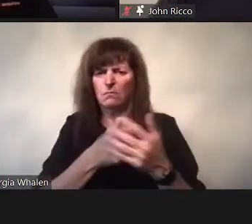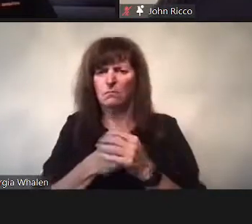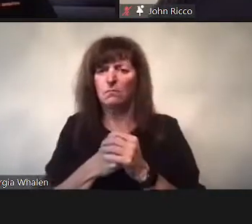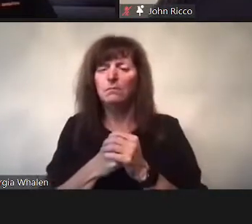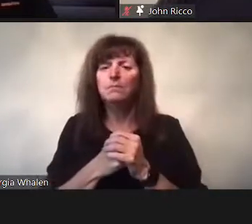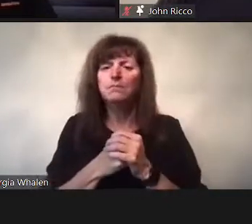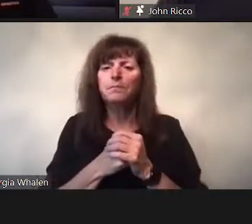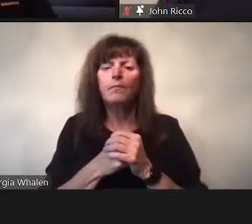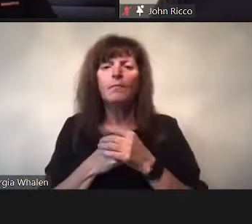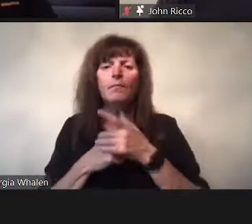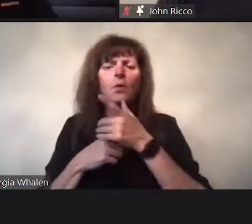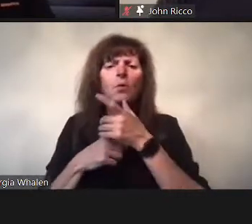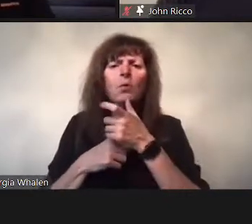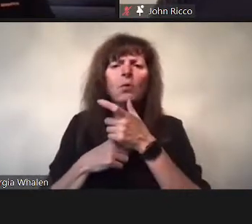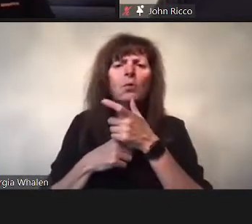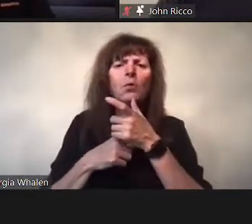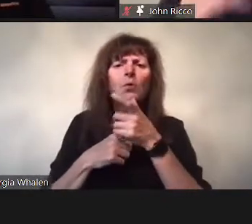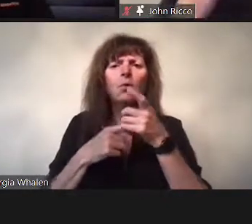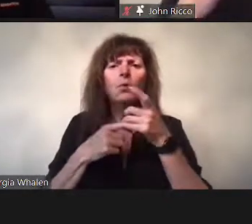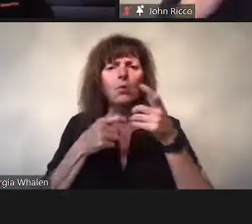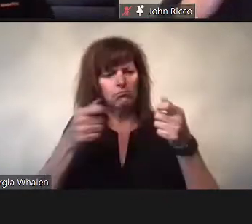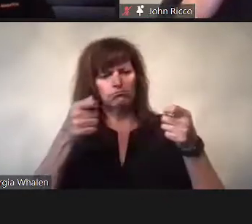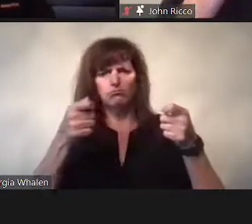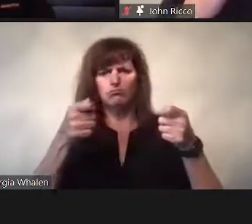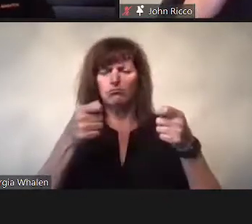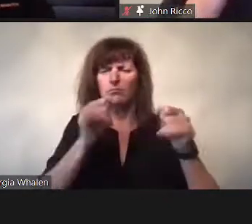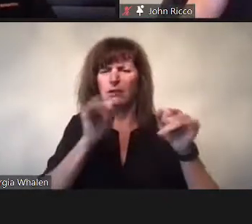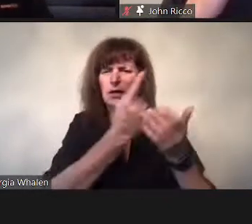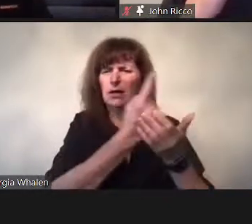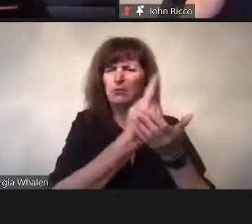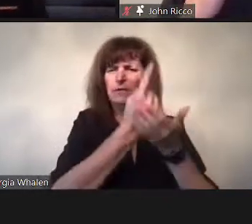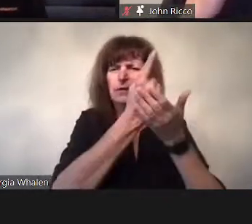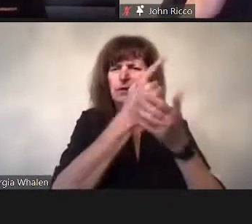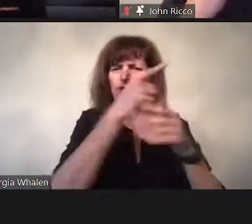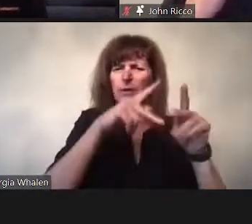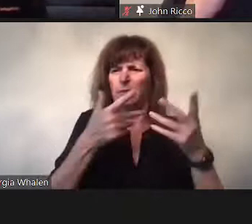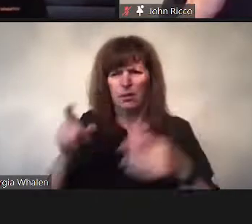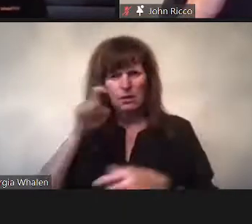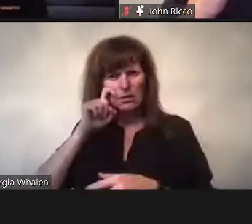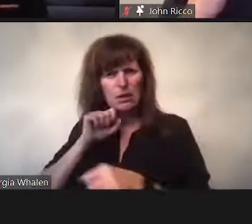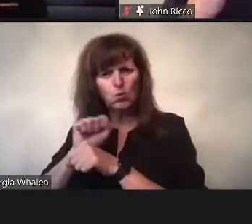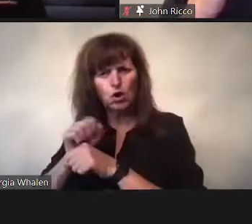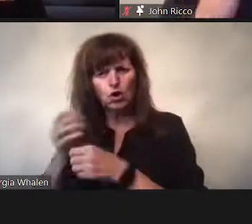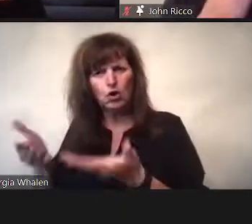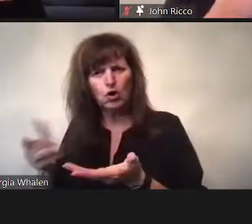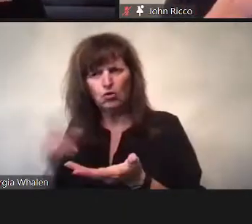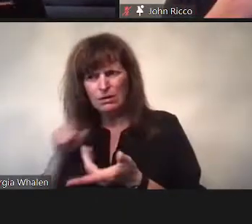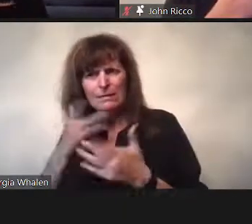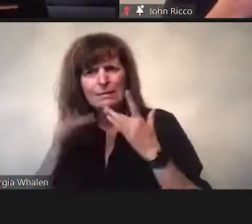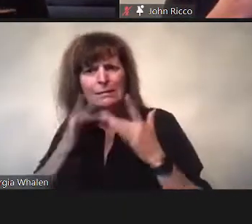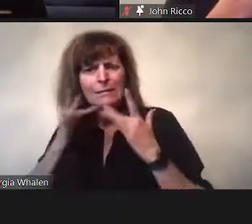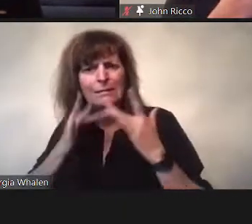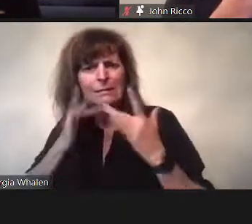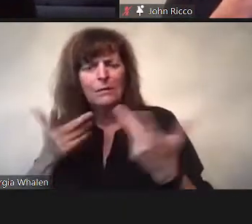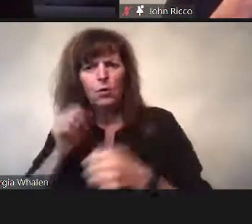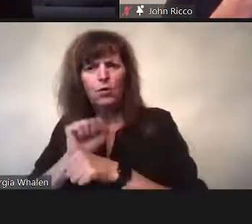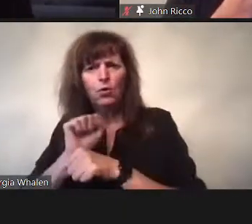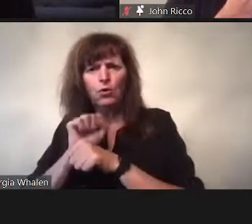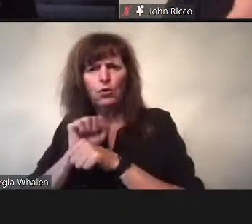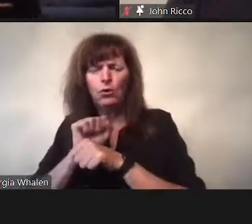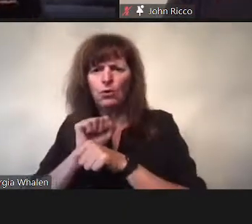Financial deplatforming has been affecting sex workers.